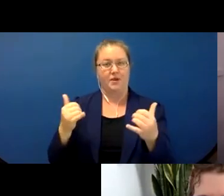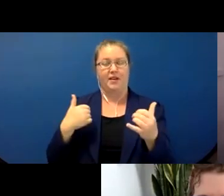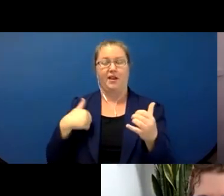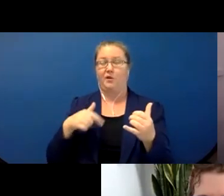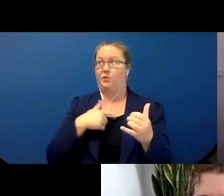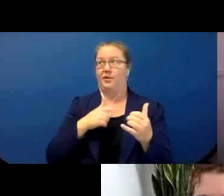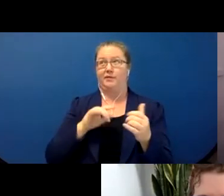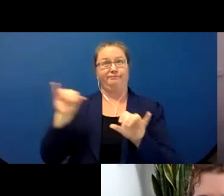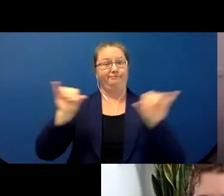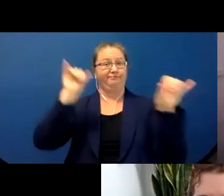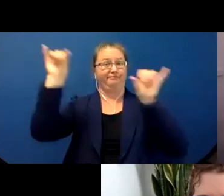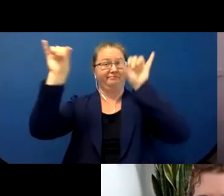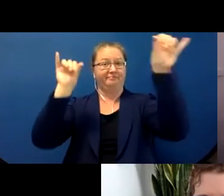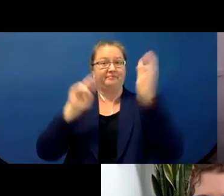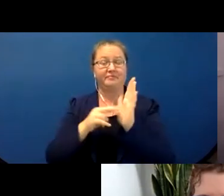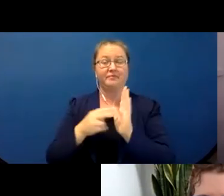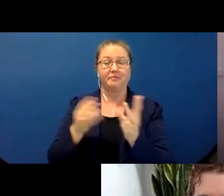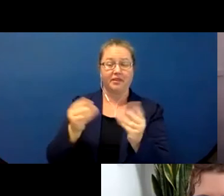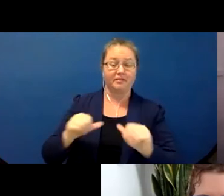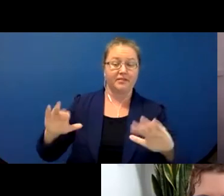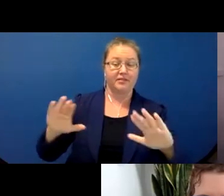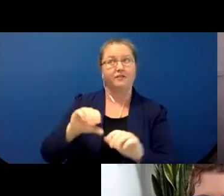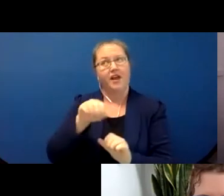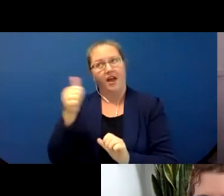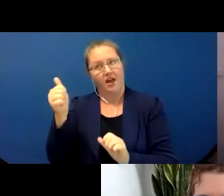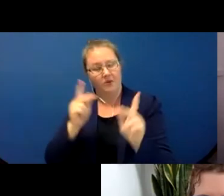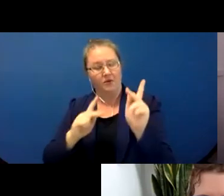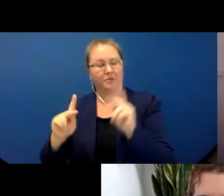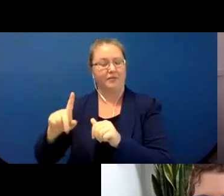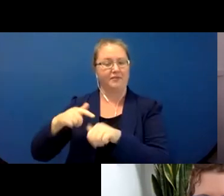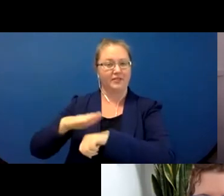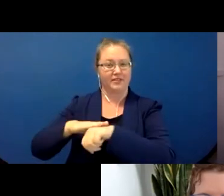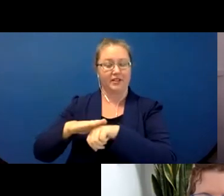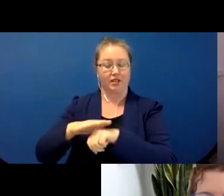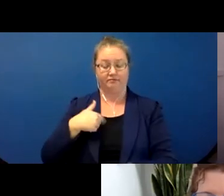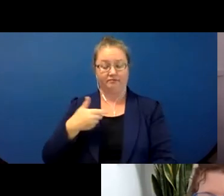the traditional territories of other peoples. I'm currently an uninvited guest on Squamish